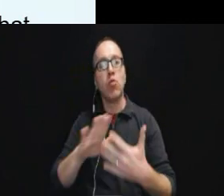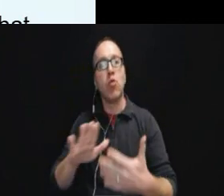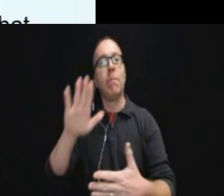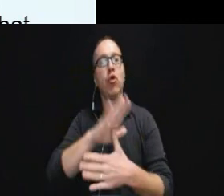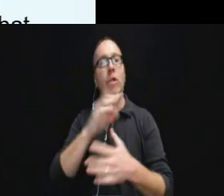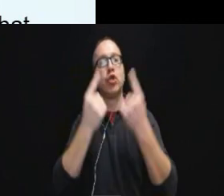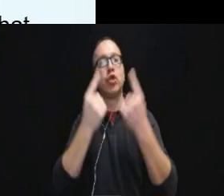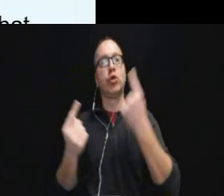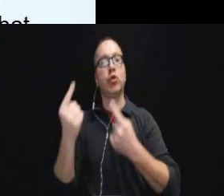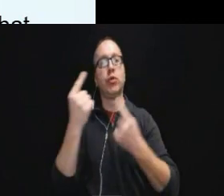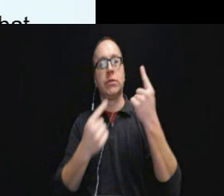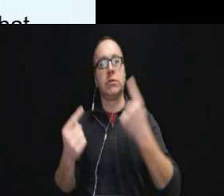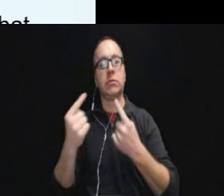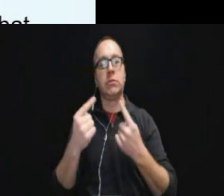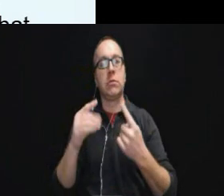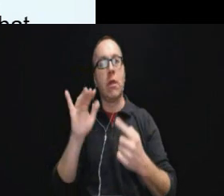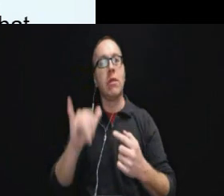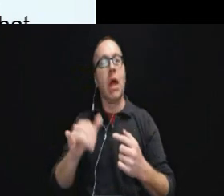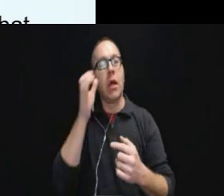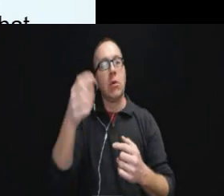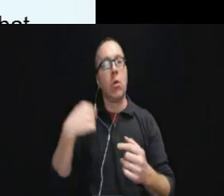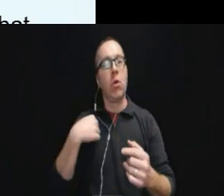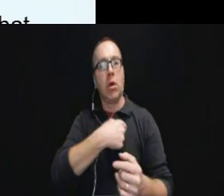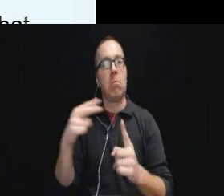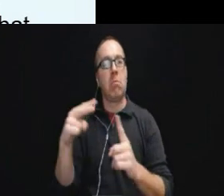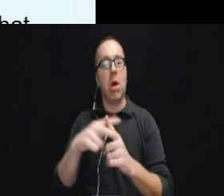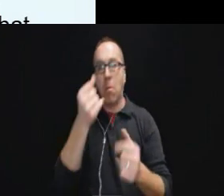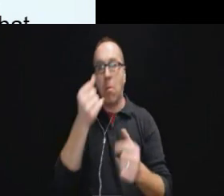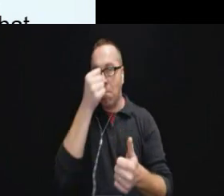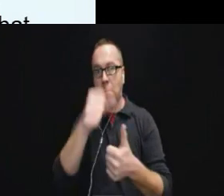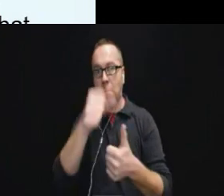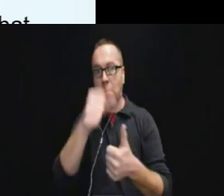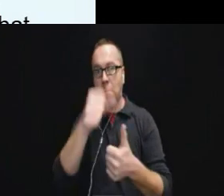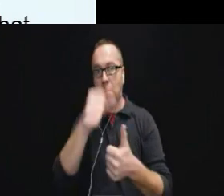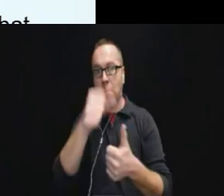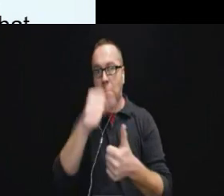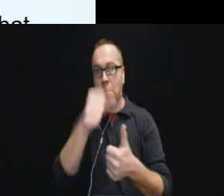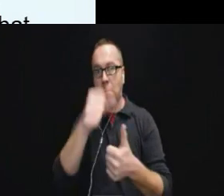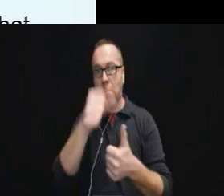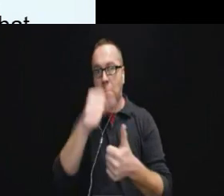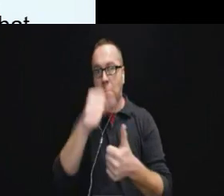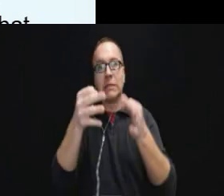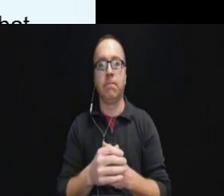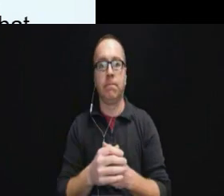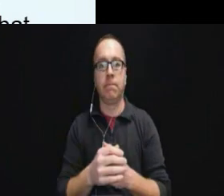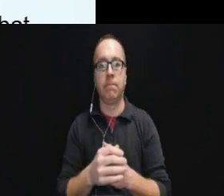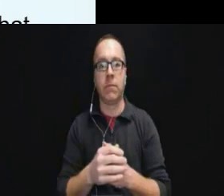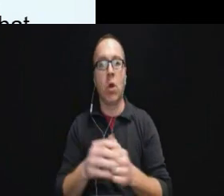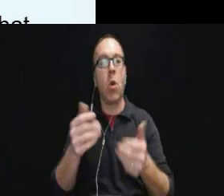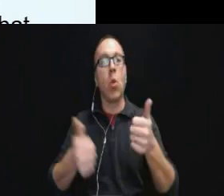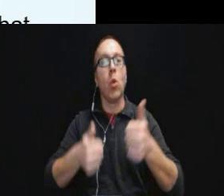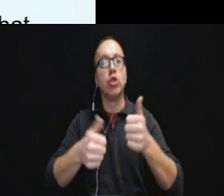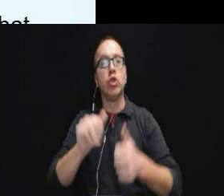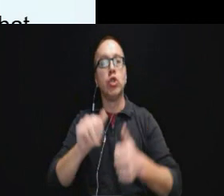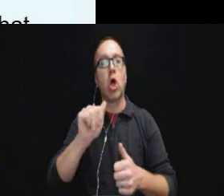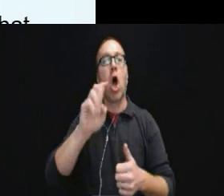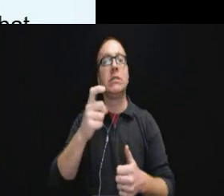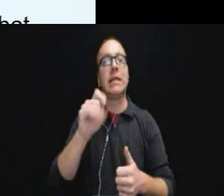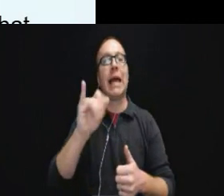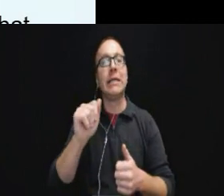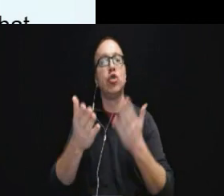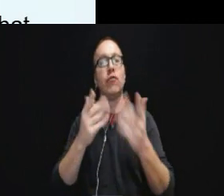That's a concept we keep in mind in what auxiliary aid to provide.